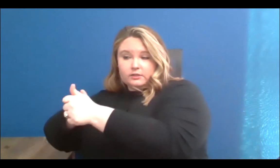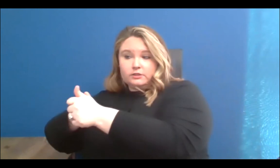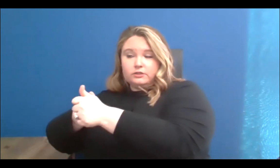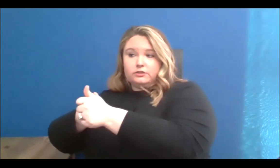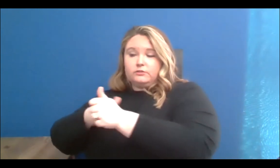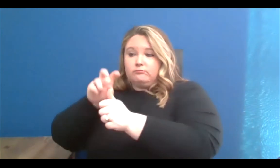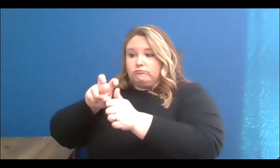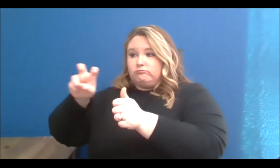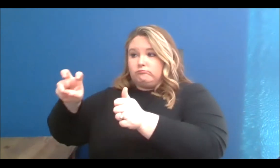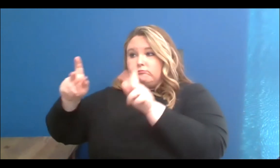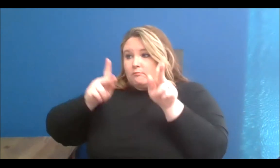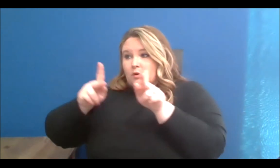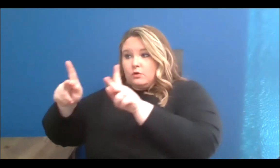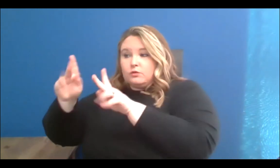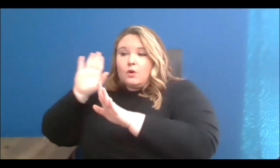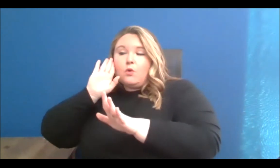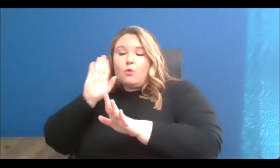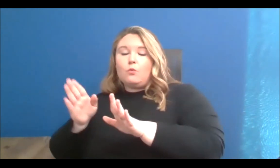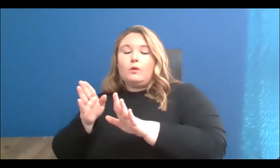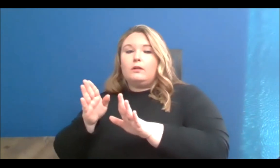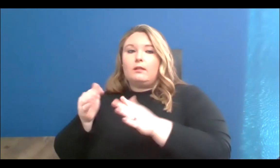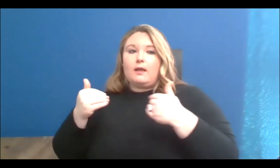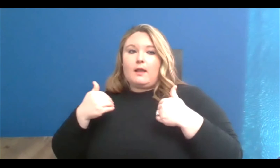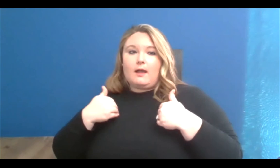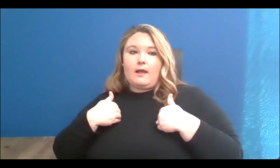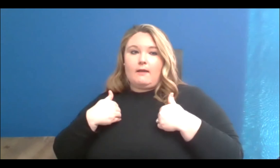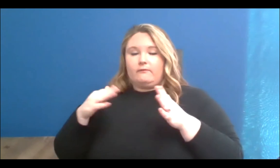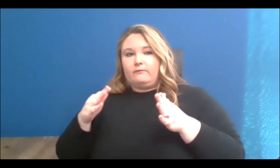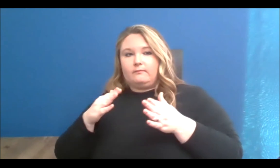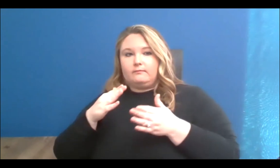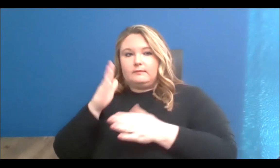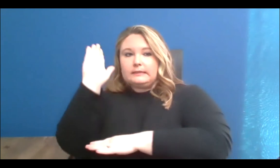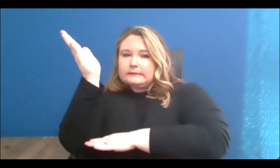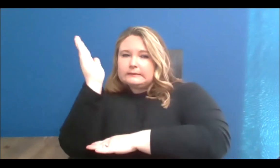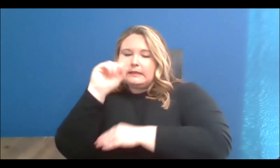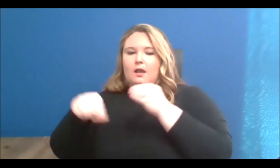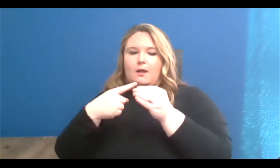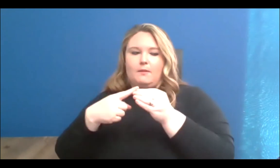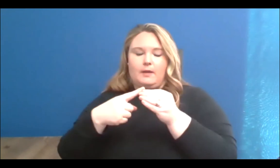question, the intersection of art, activism, and mental health.